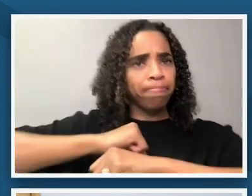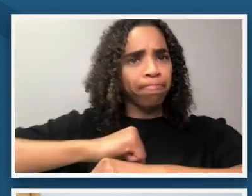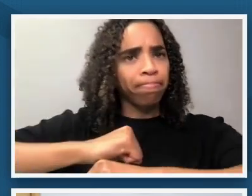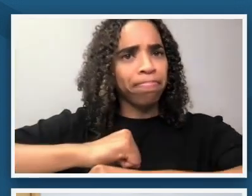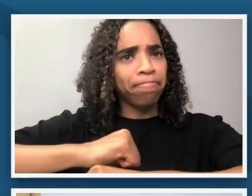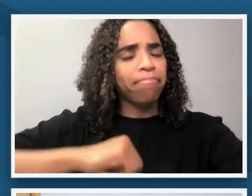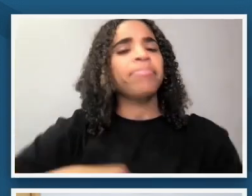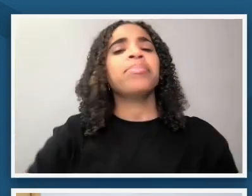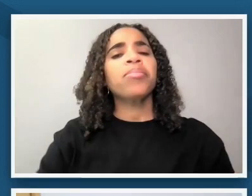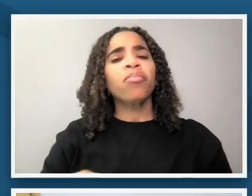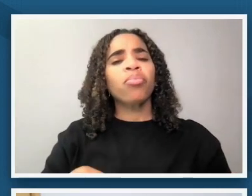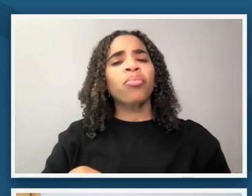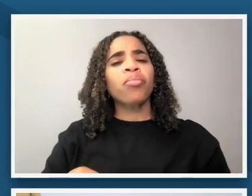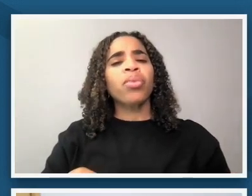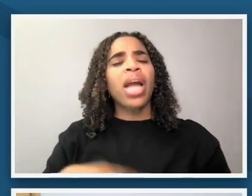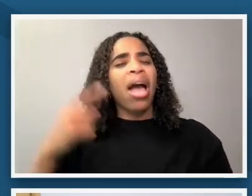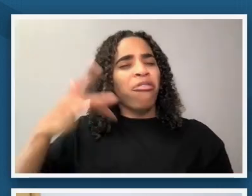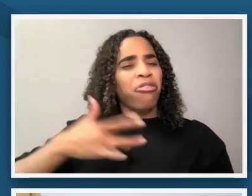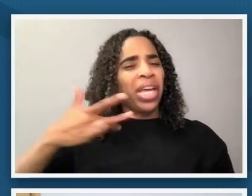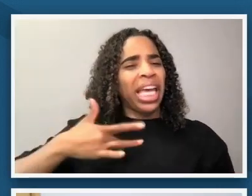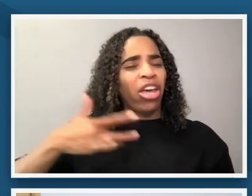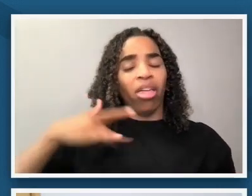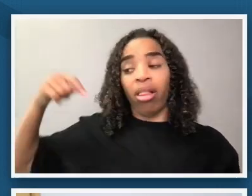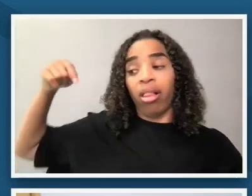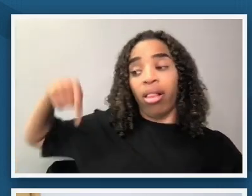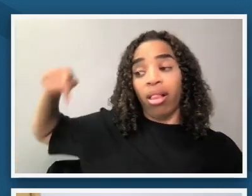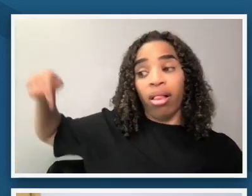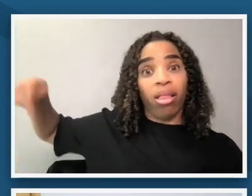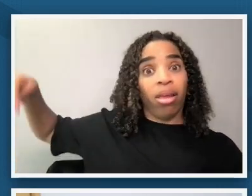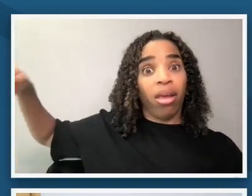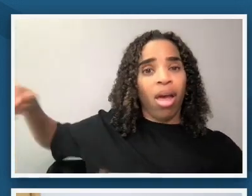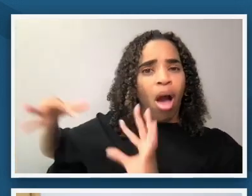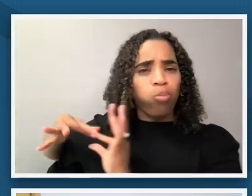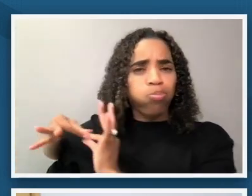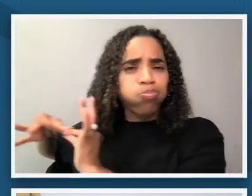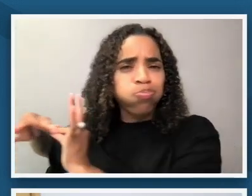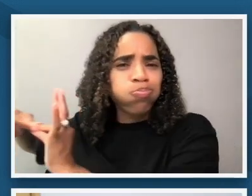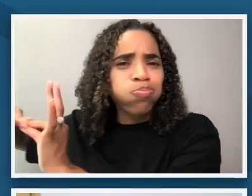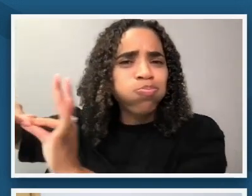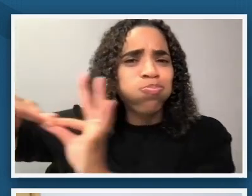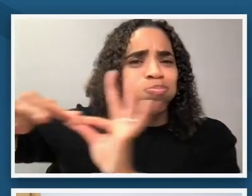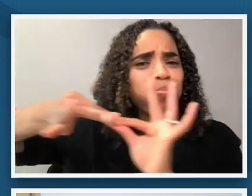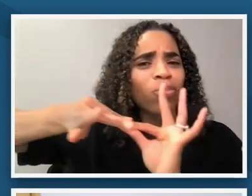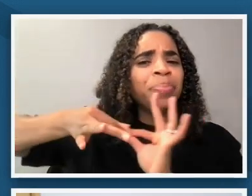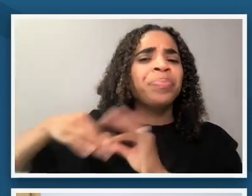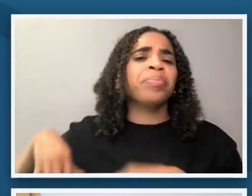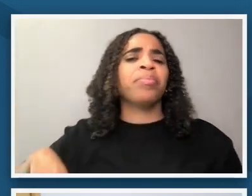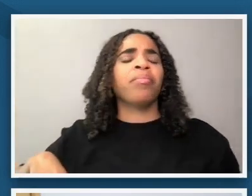connections between the people that are